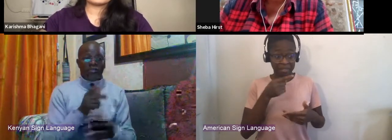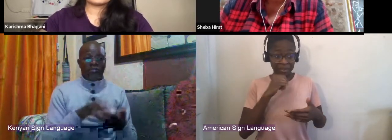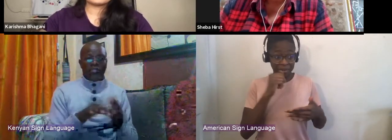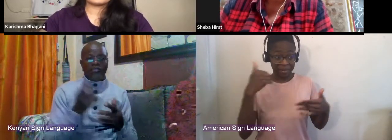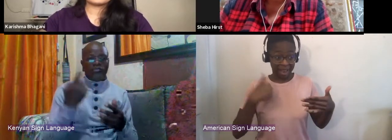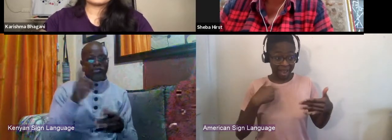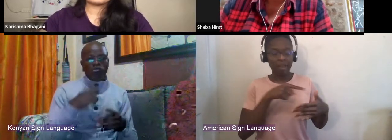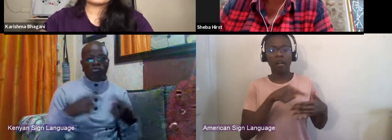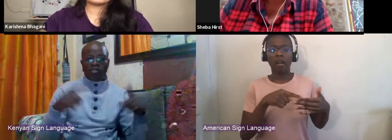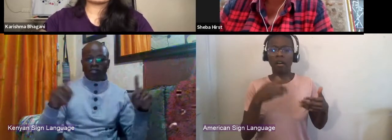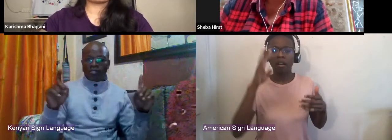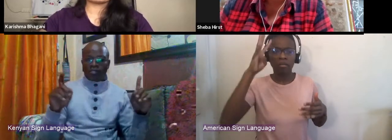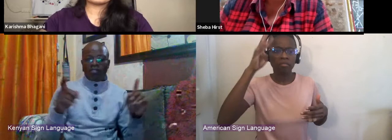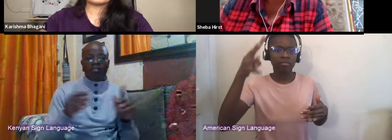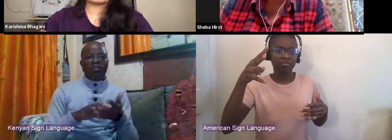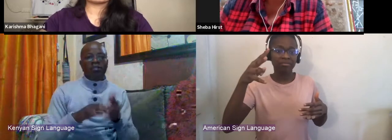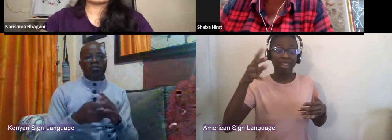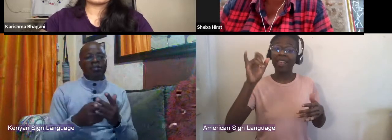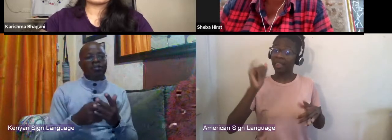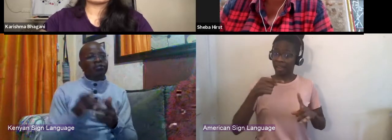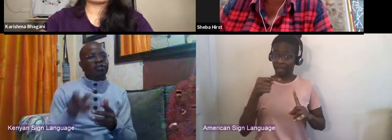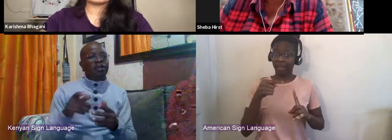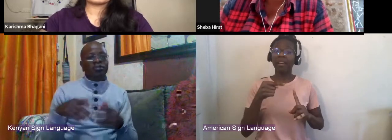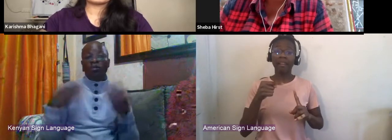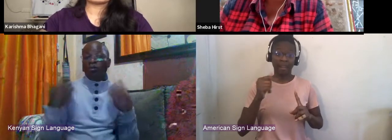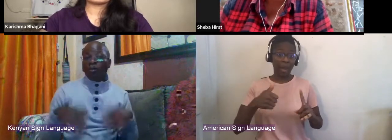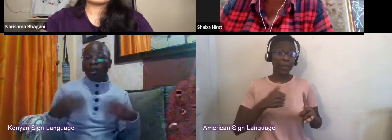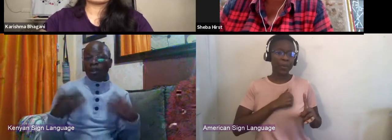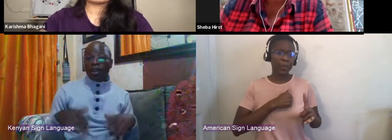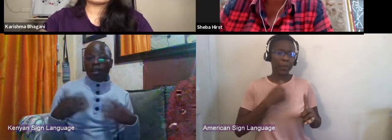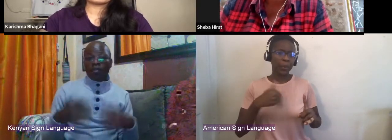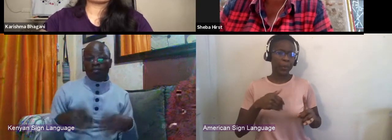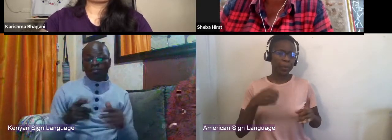is incredibly, incredibly useful and will allow you to make a lot of headway,